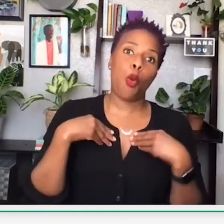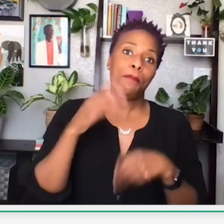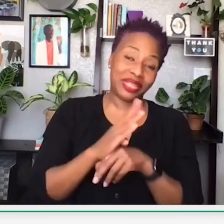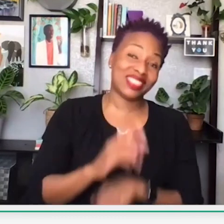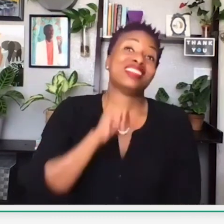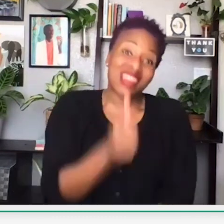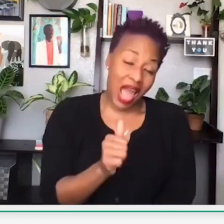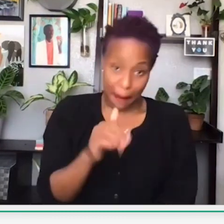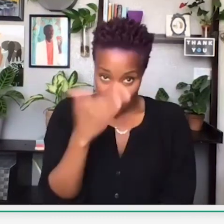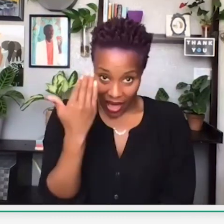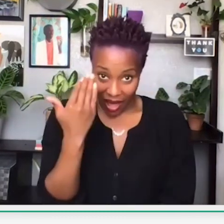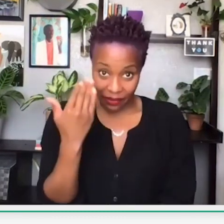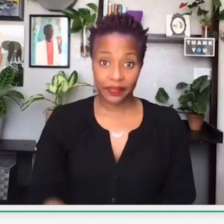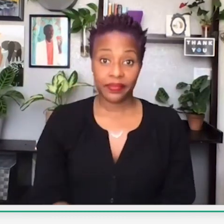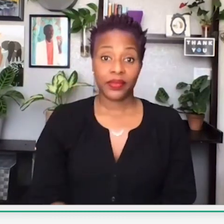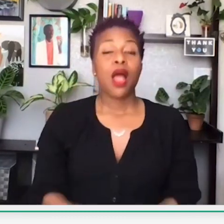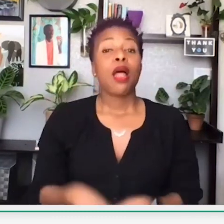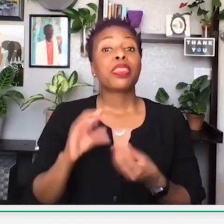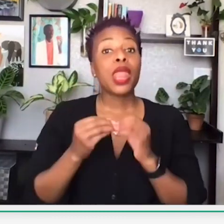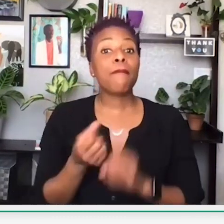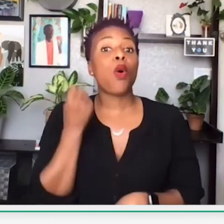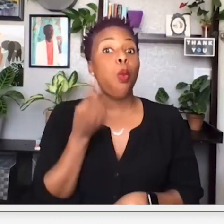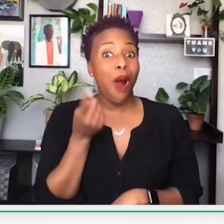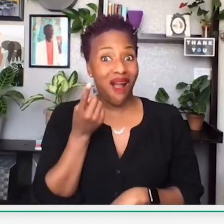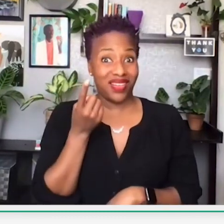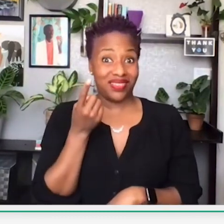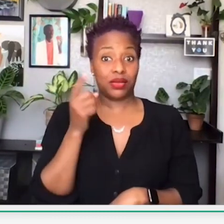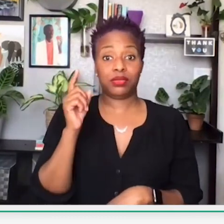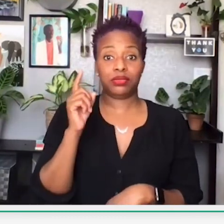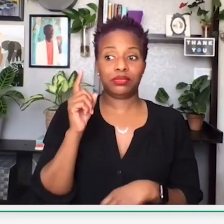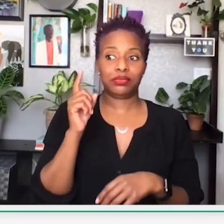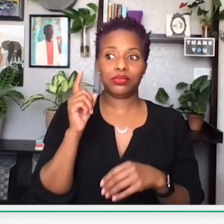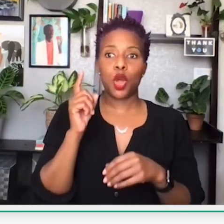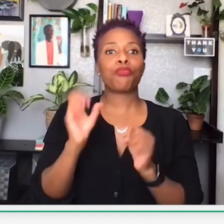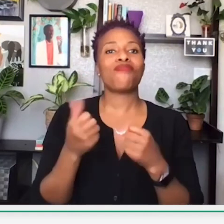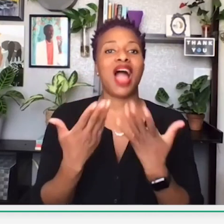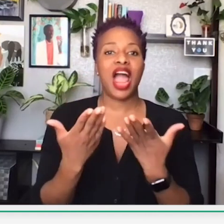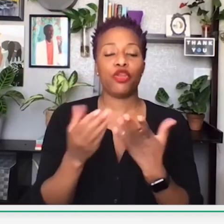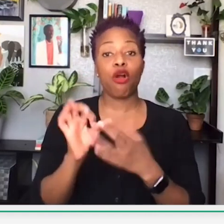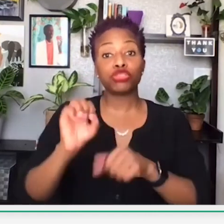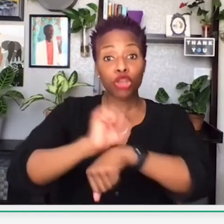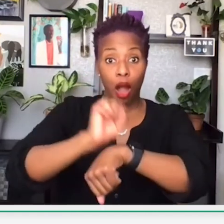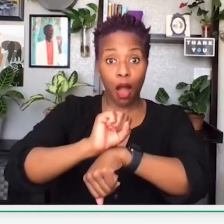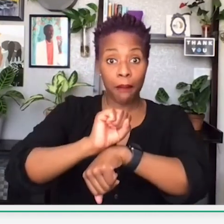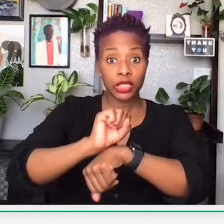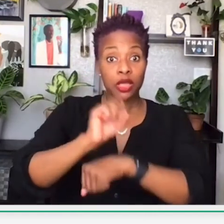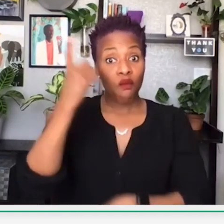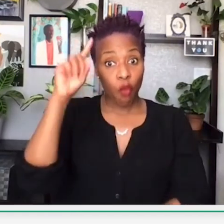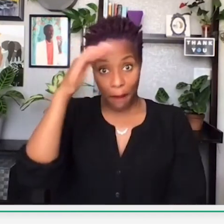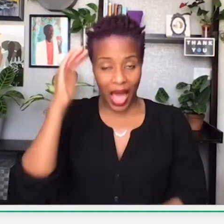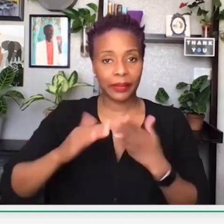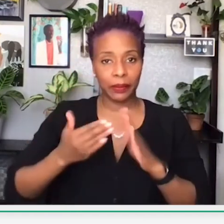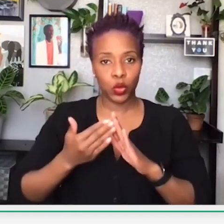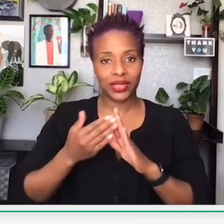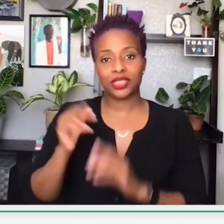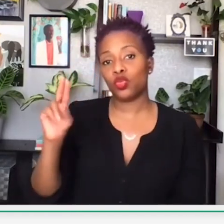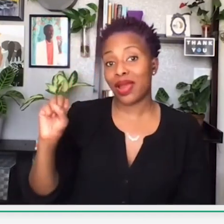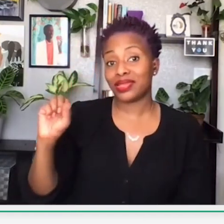The rest circulates and goes to other businesses that are not owned by black people.